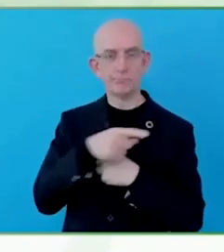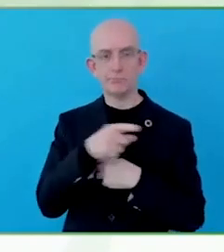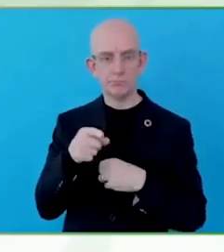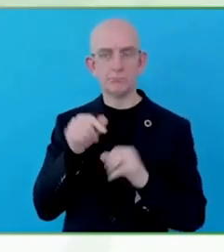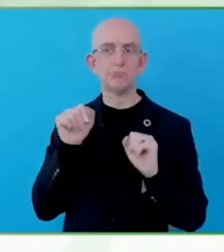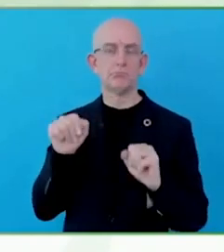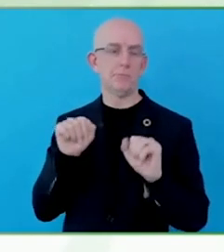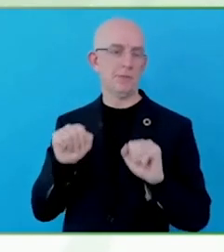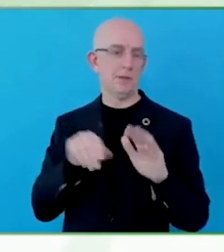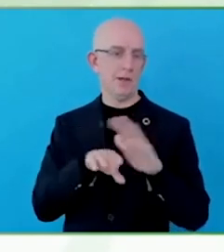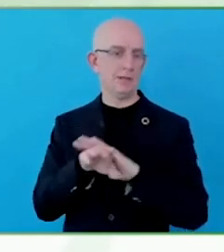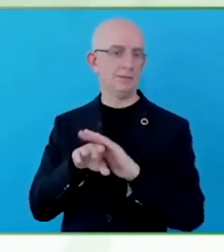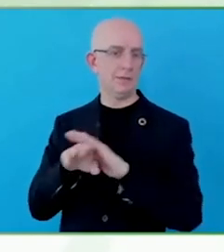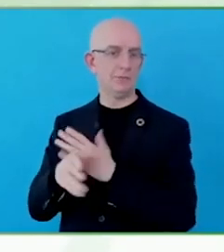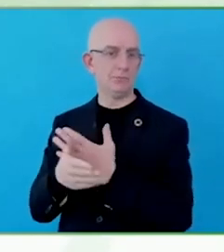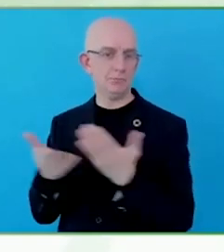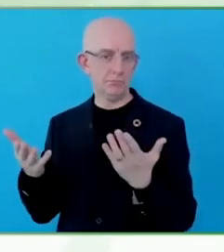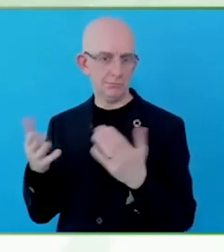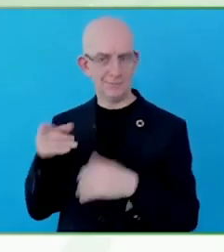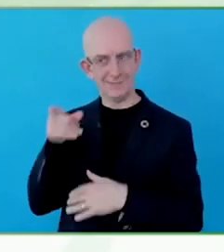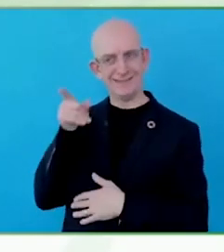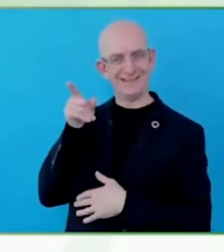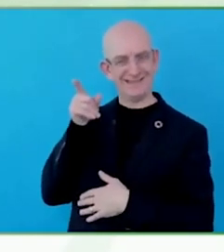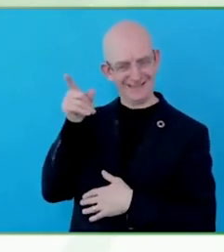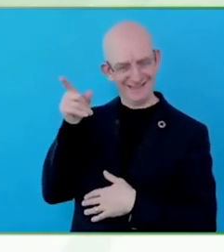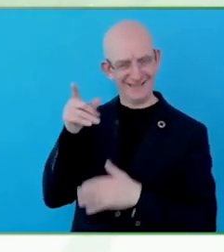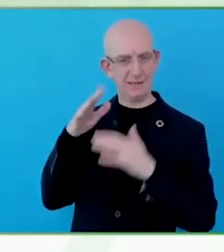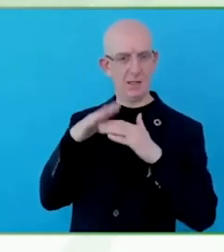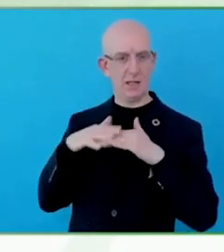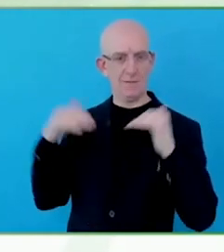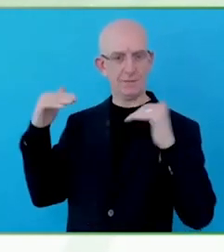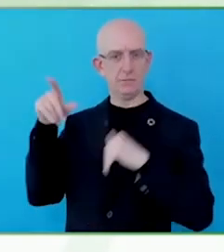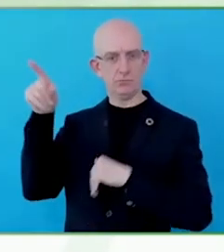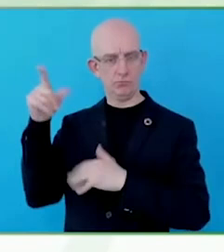I gave a good example at the time and I said we were the most is